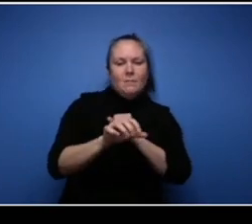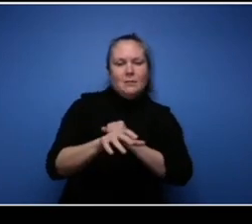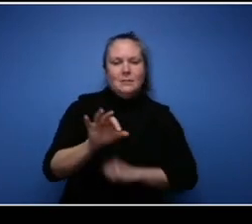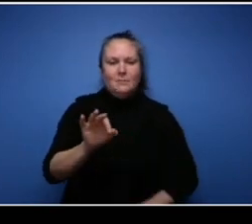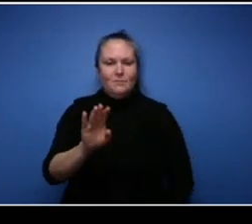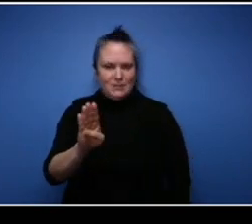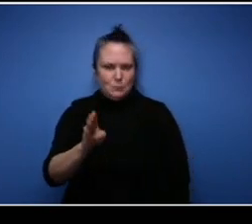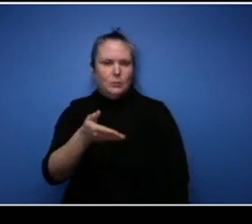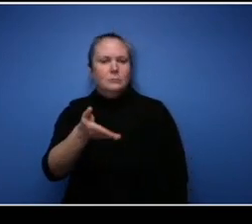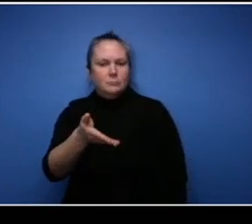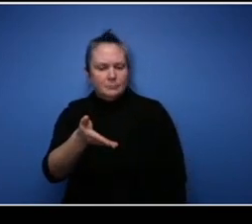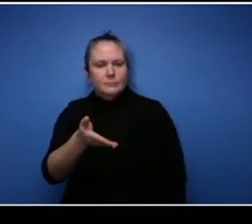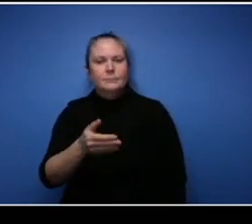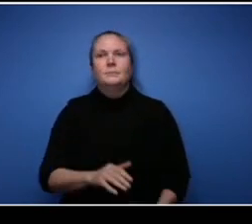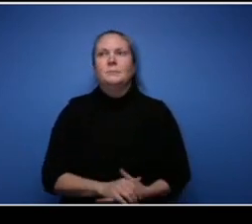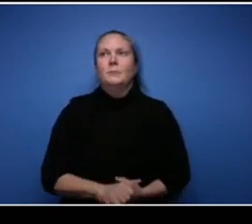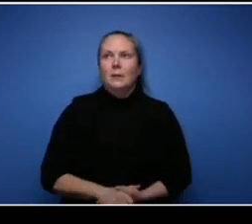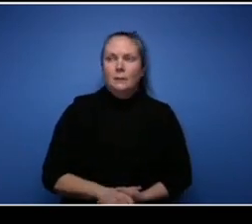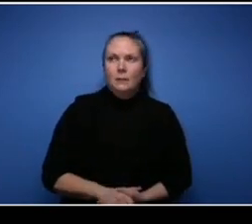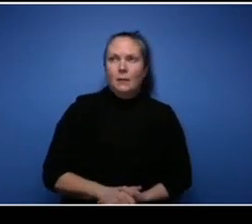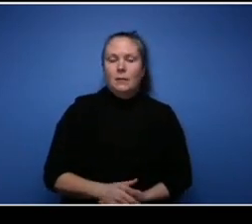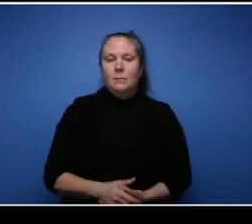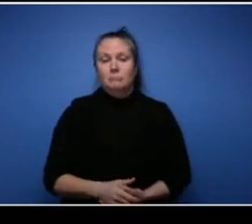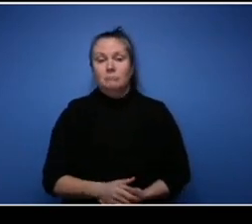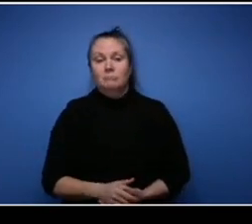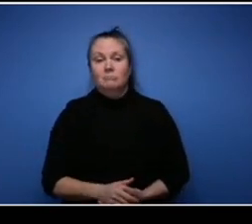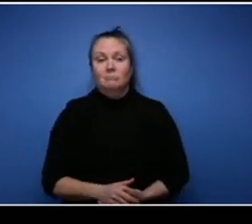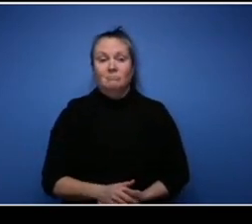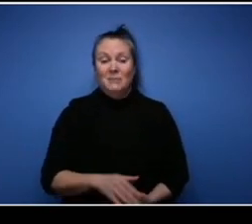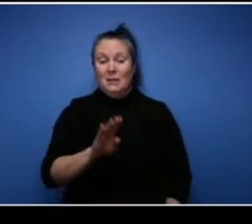know we've got uh number one rating from the Better Business Bureau so if anybody wants